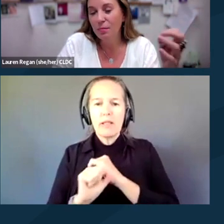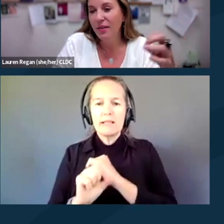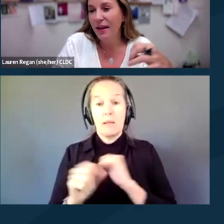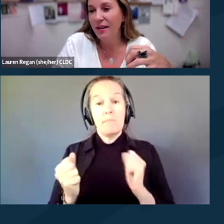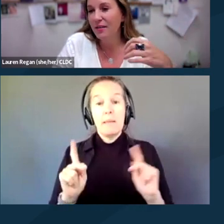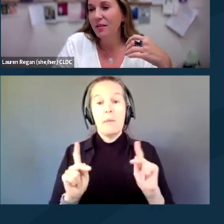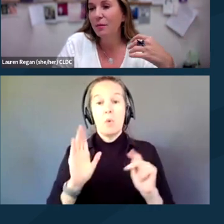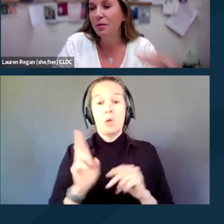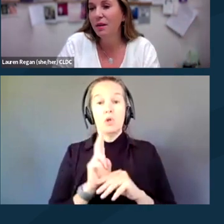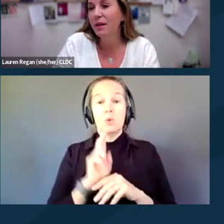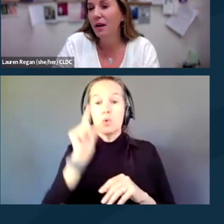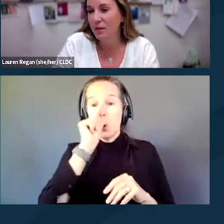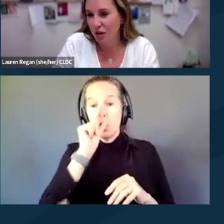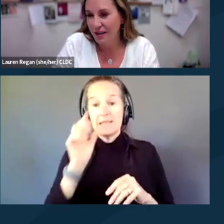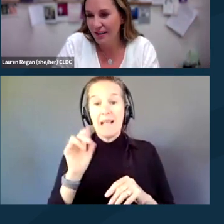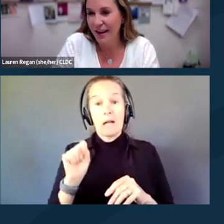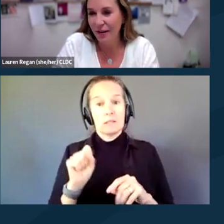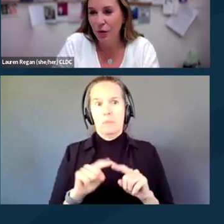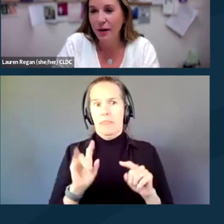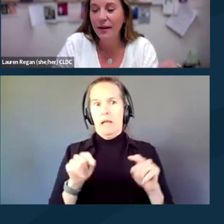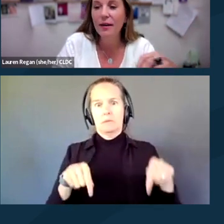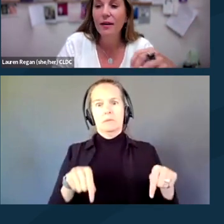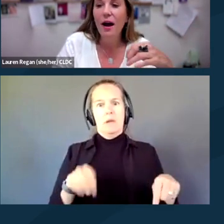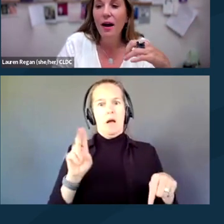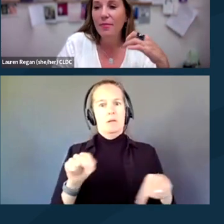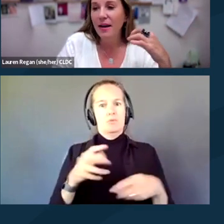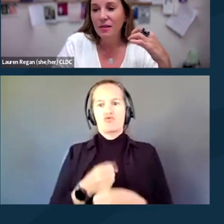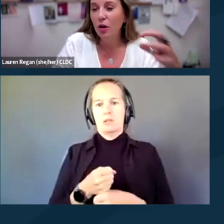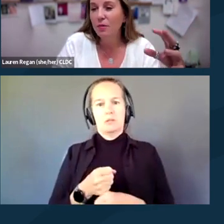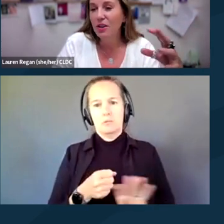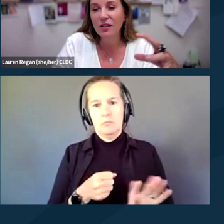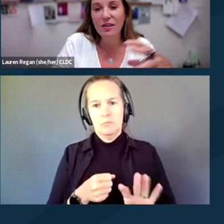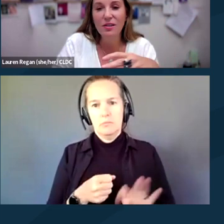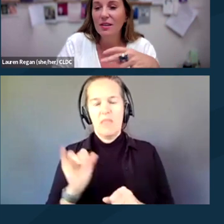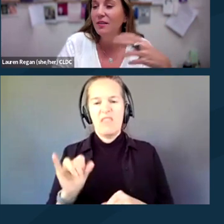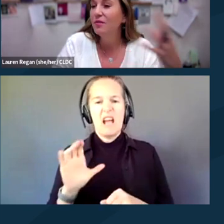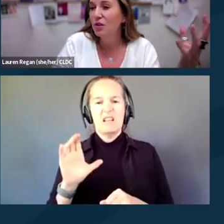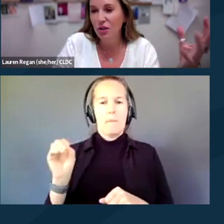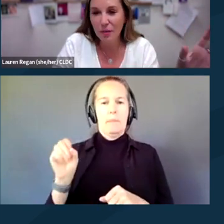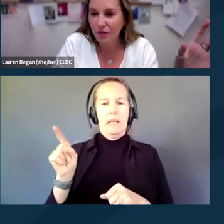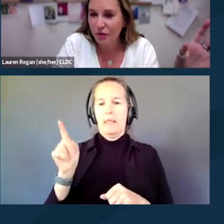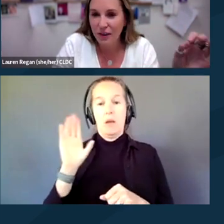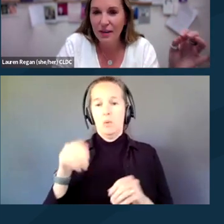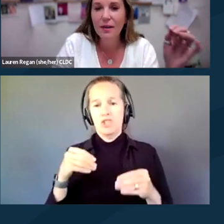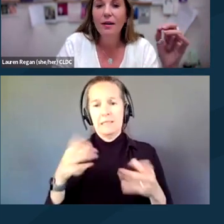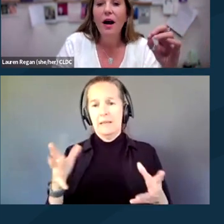but that is in the completely untrusted category. That is a corporation that just gives your up for free.